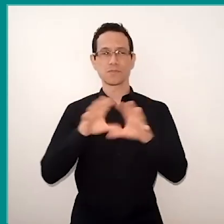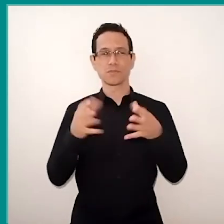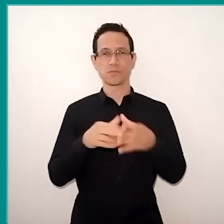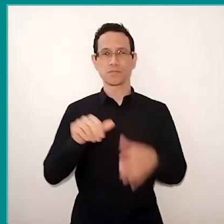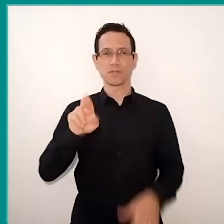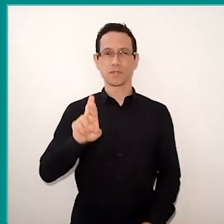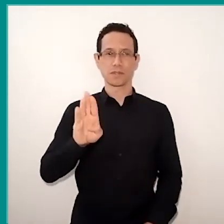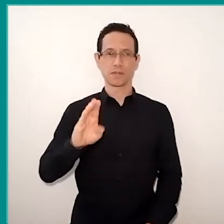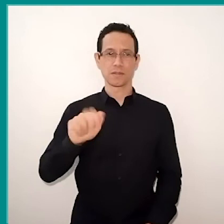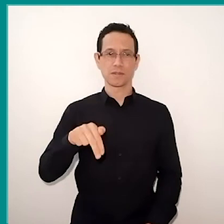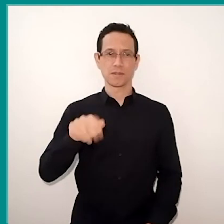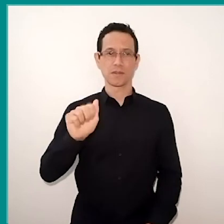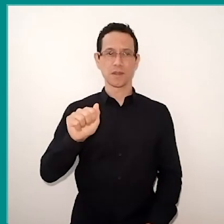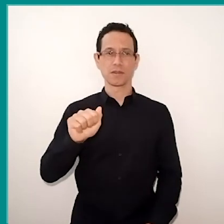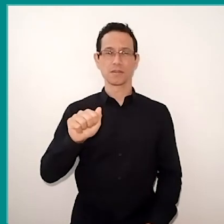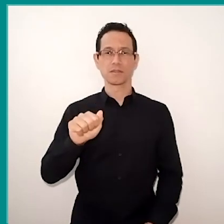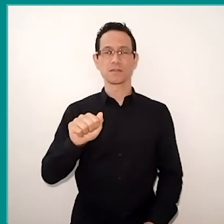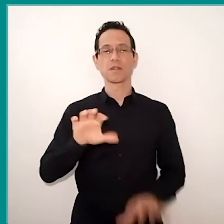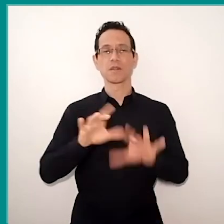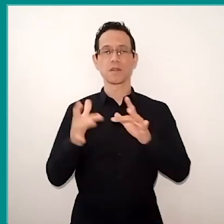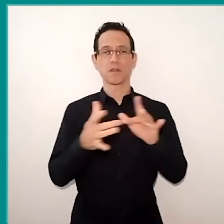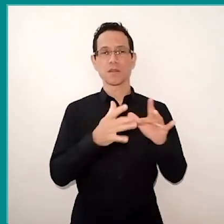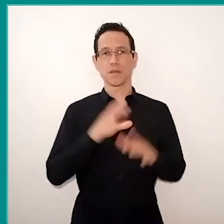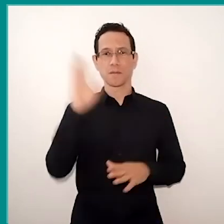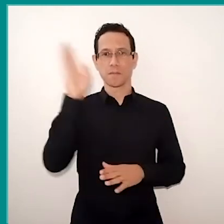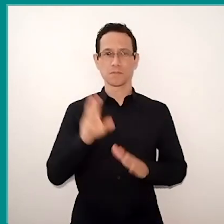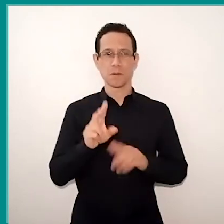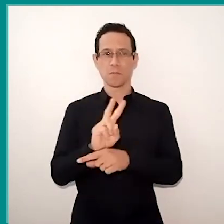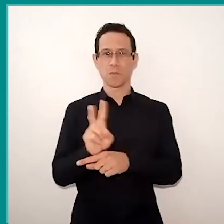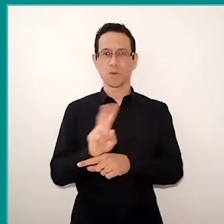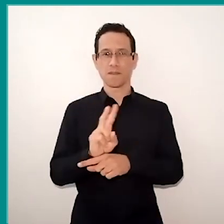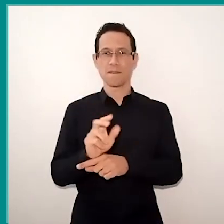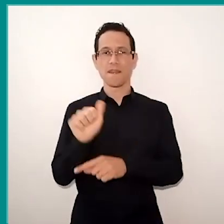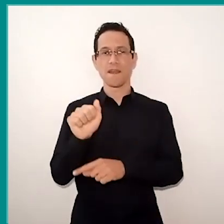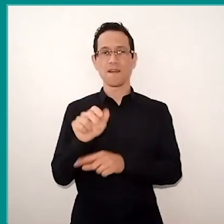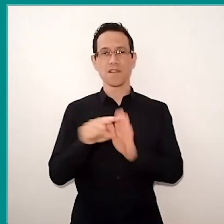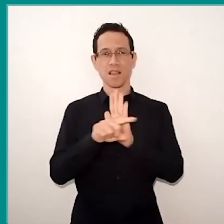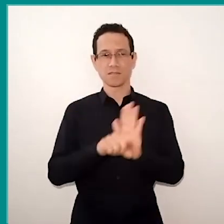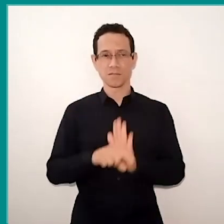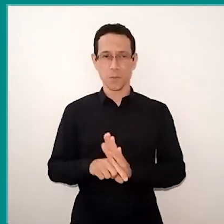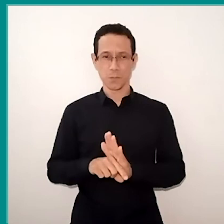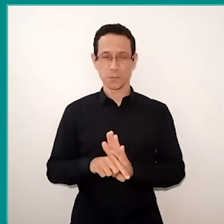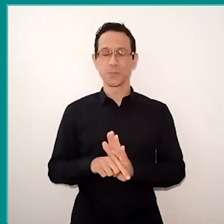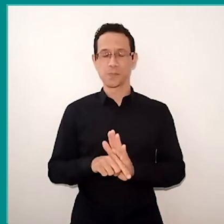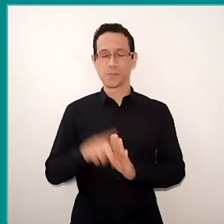Rede Brasileira de Monitoramento e Avaliação. Before give the word to her, I will remember all of you who will be with us,